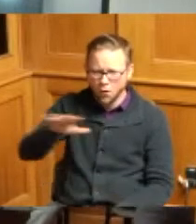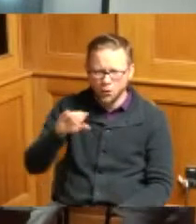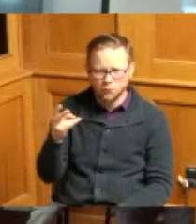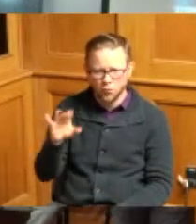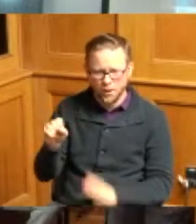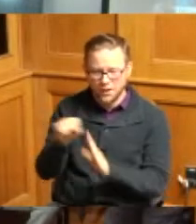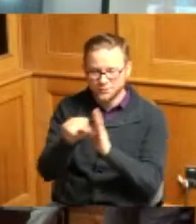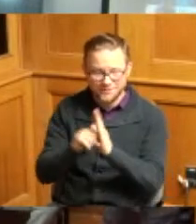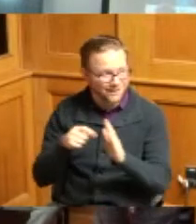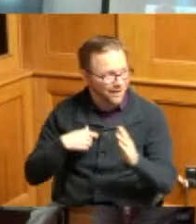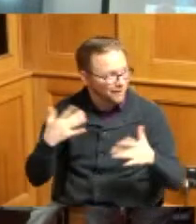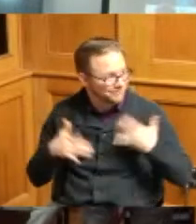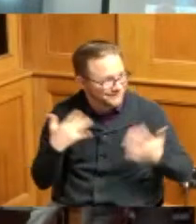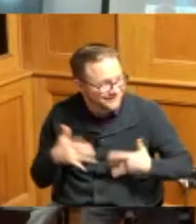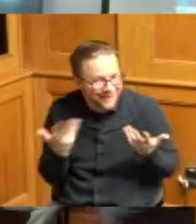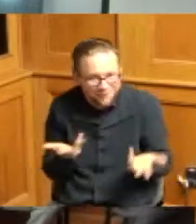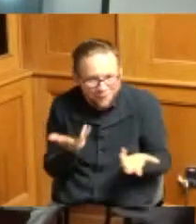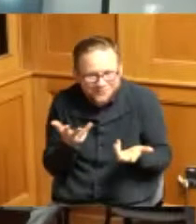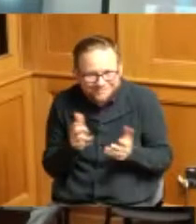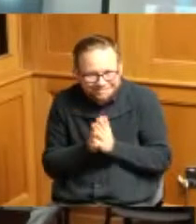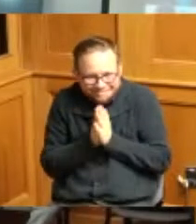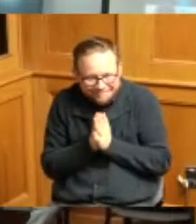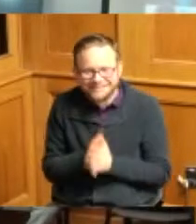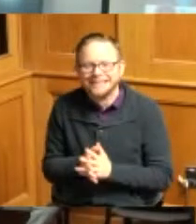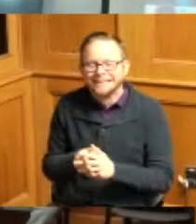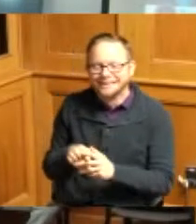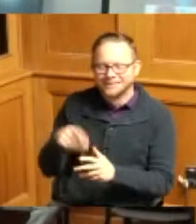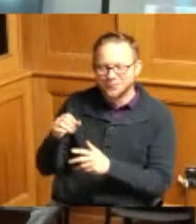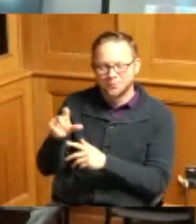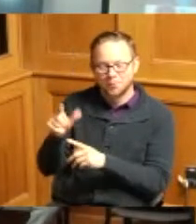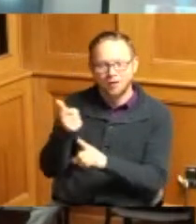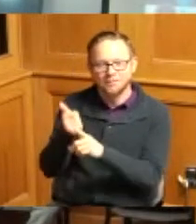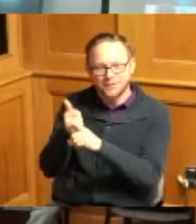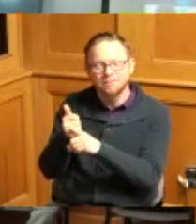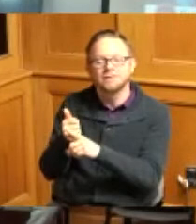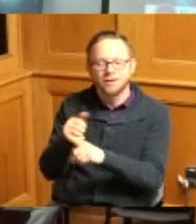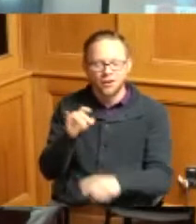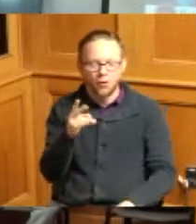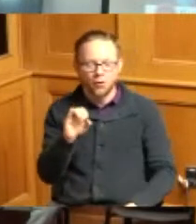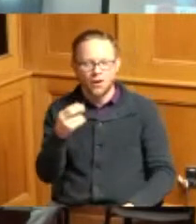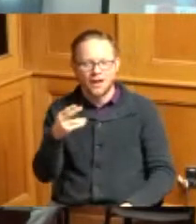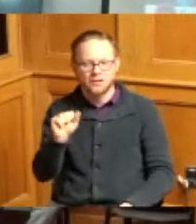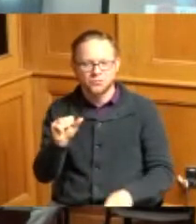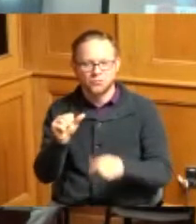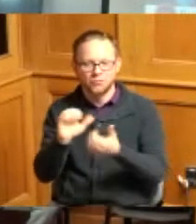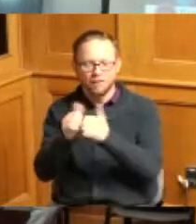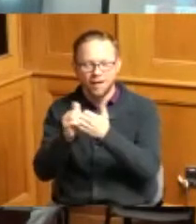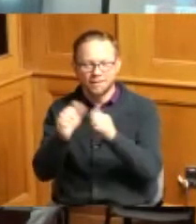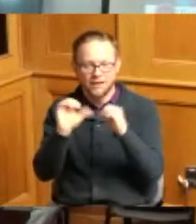this I can and whereas Paul has been recognized by Ohio High School Athletic Association for